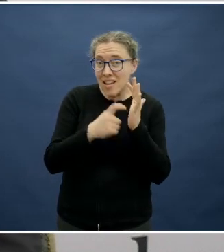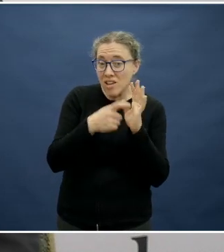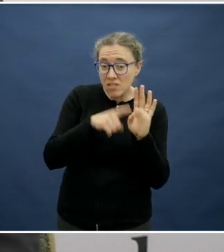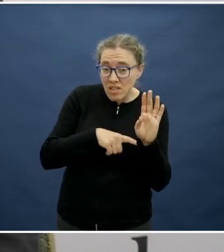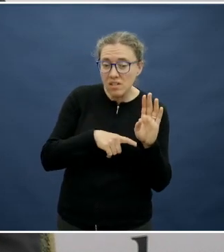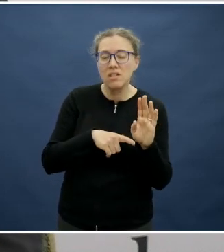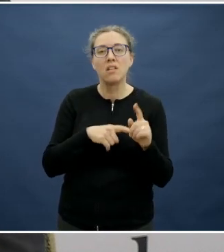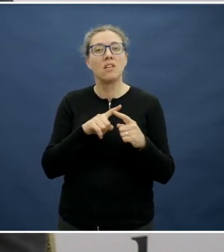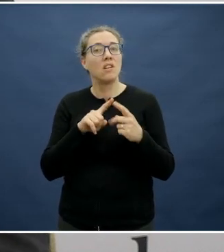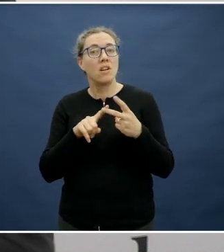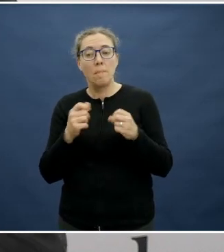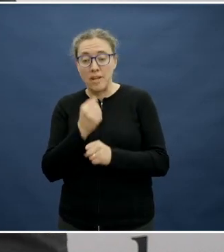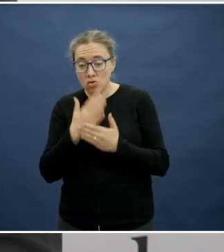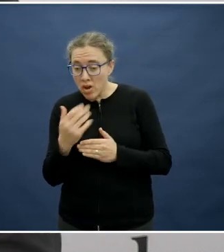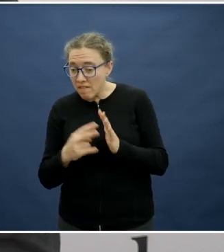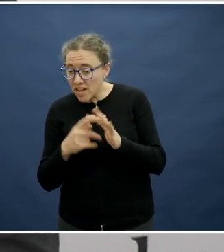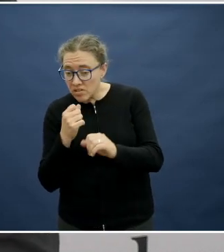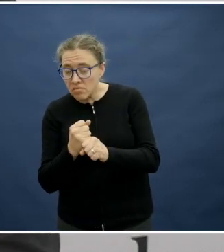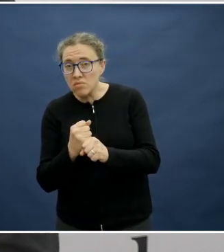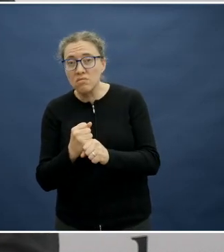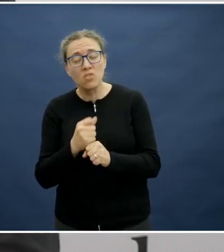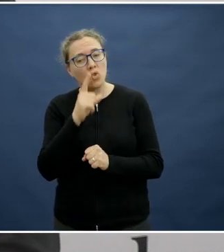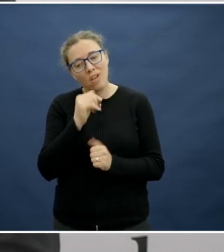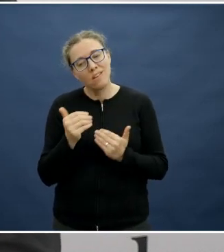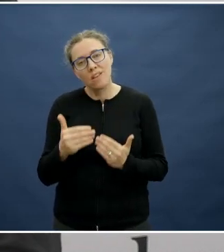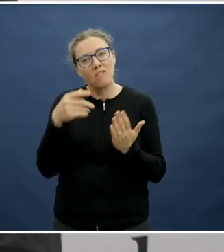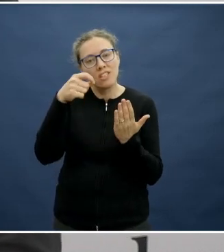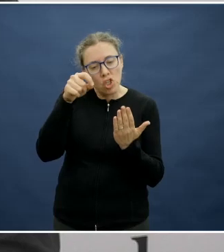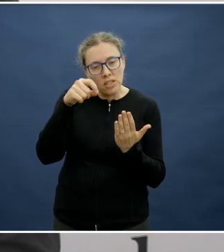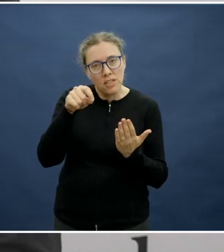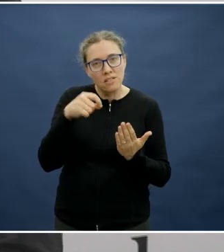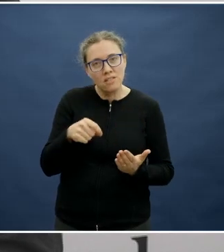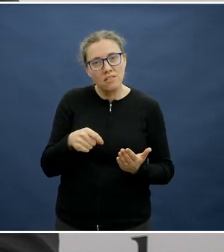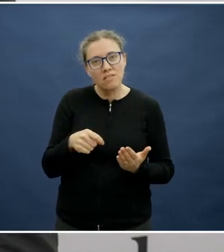Have I got this in my lunch box? Am I ready to go for the day?